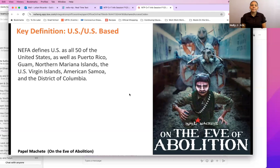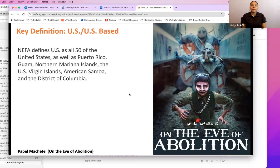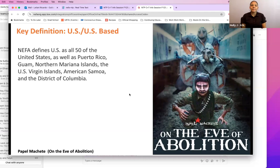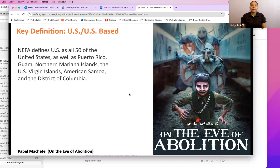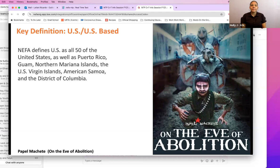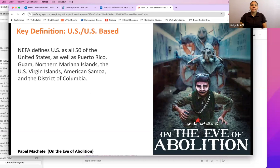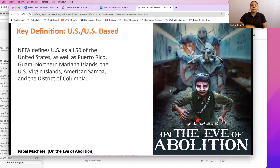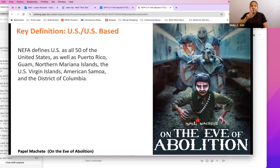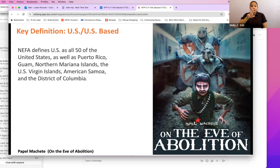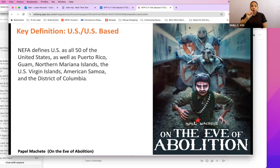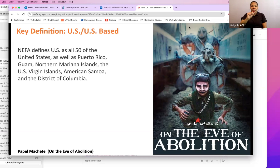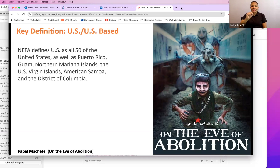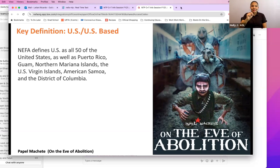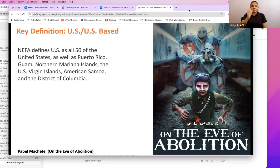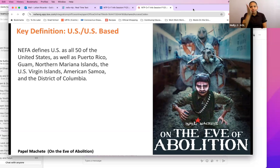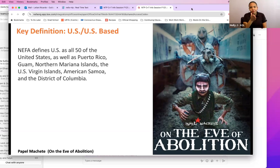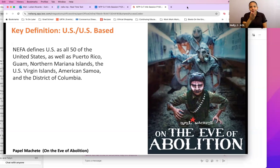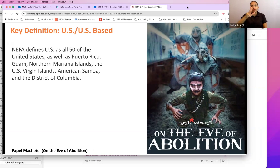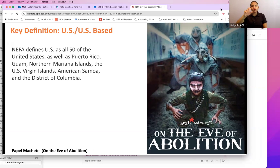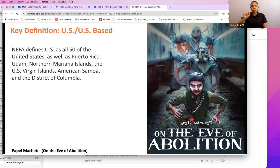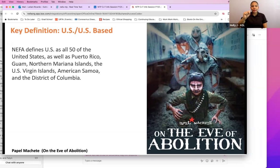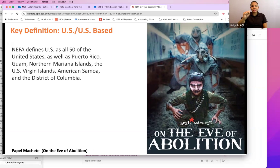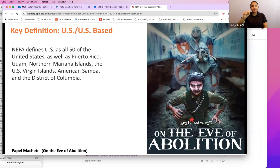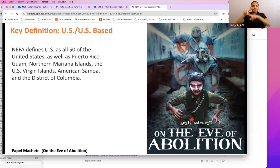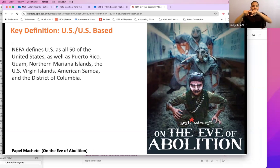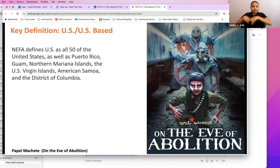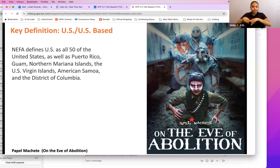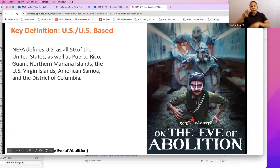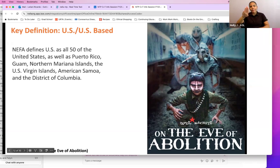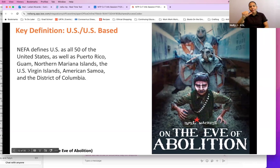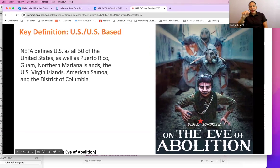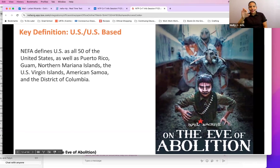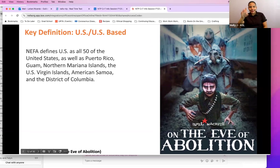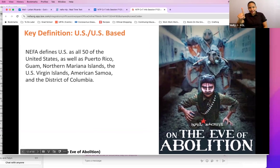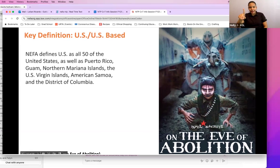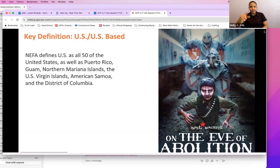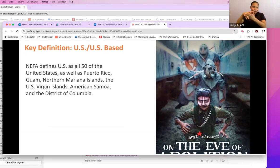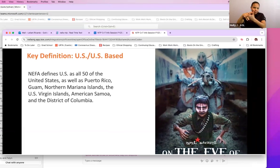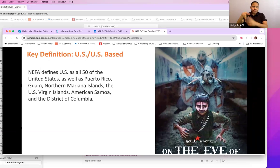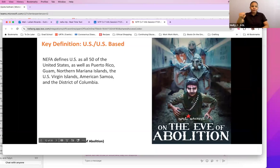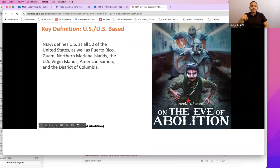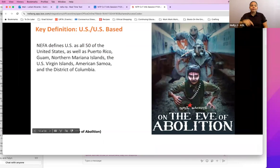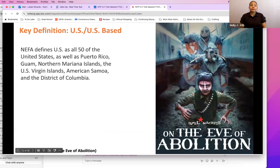U.S. and U.S. based. Now, all of these definitions listed verbatim are on our